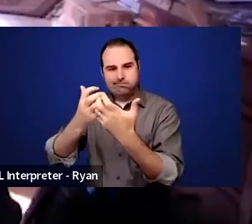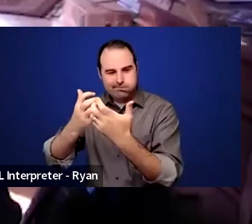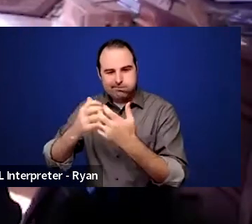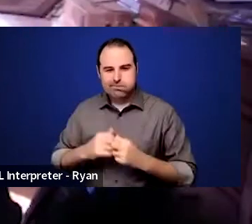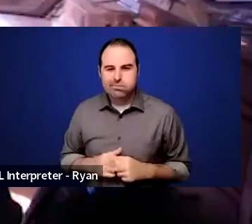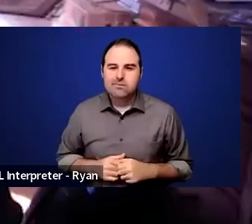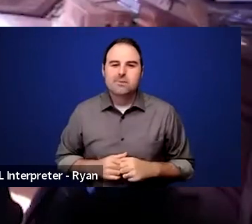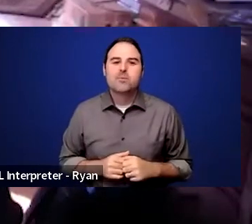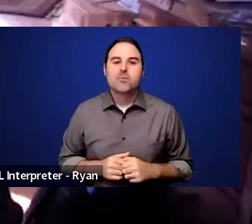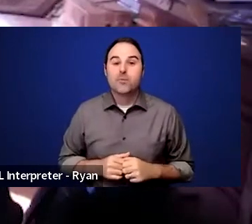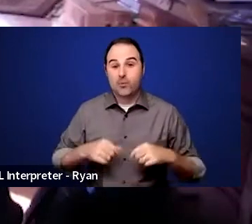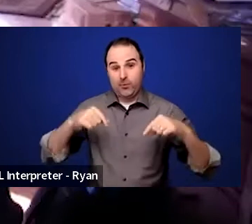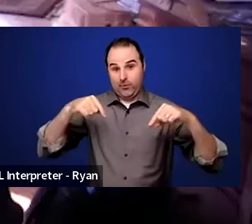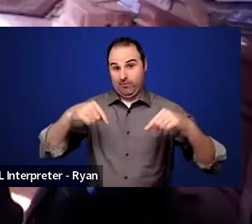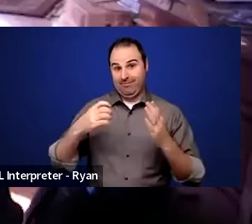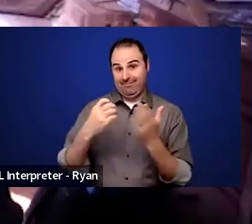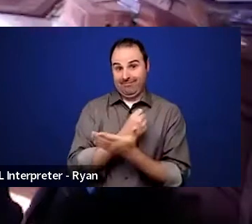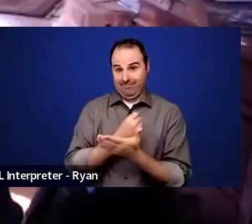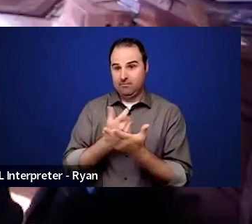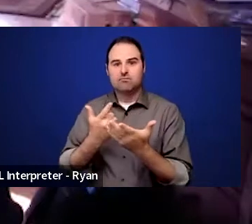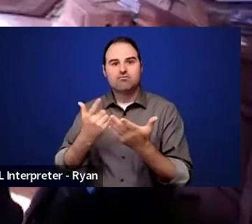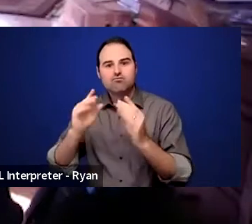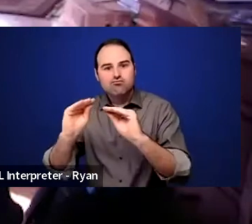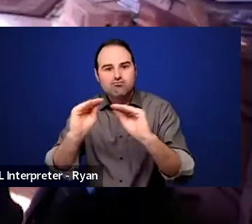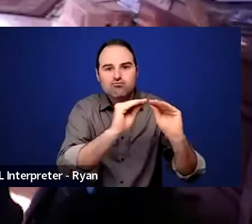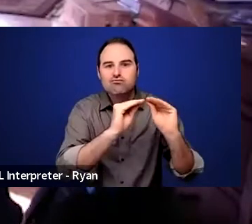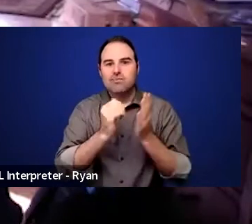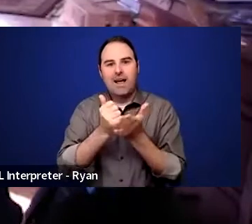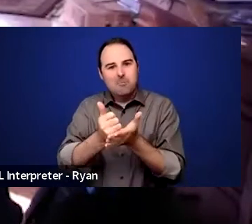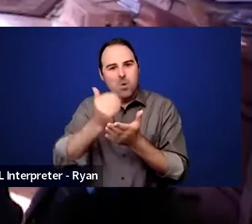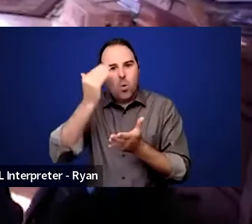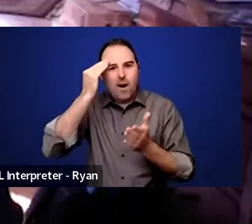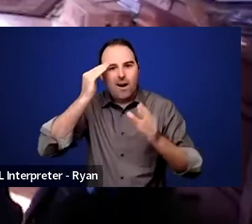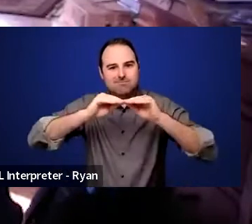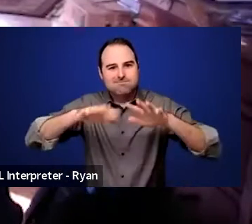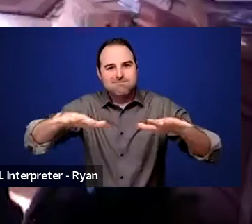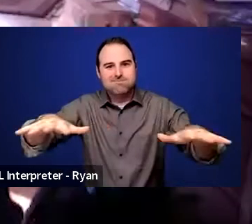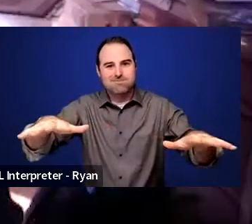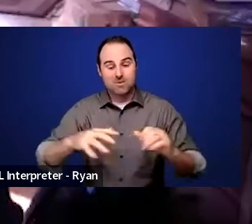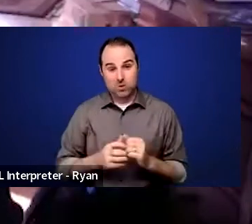to educate and raise awareness and I'm proud that we're able to bring you today's speaker through the combined efforts